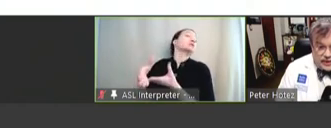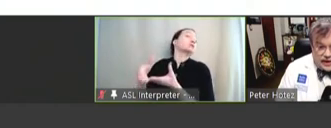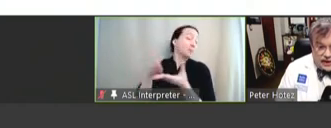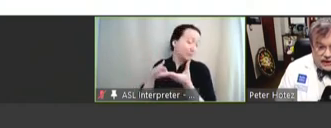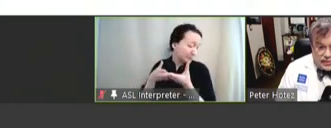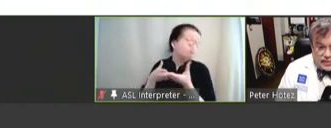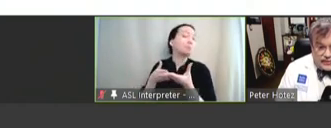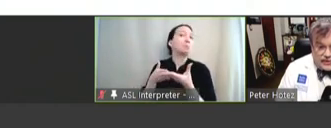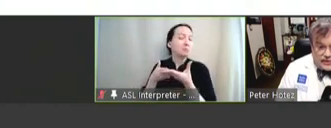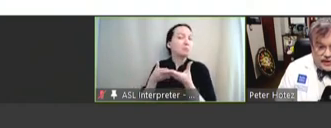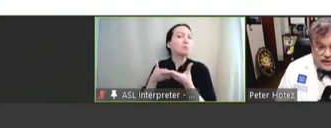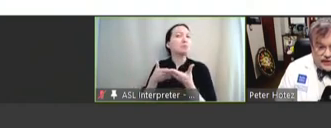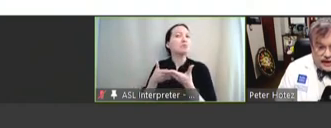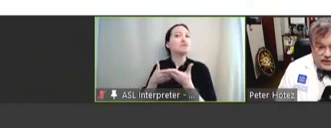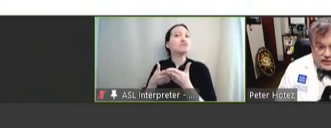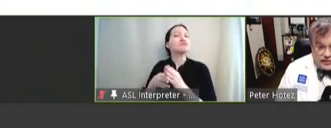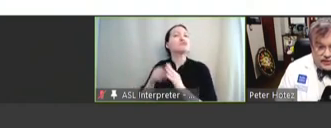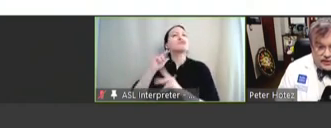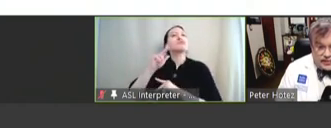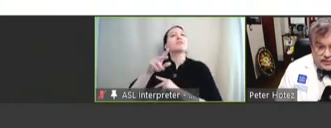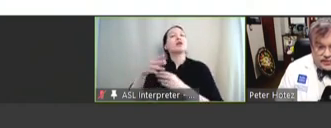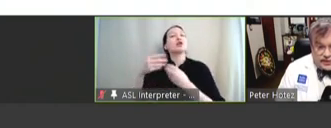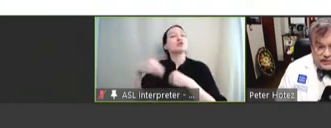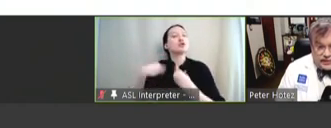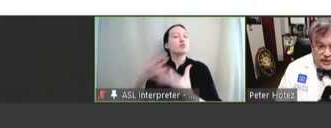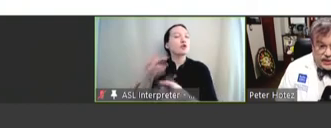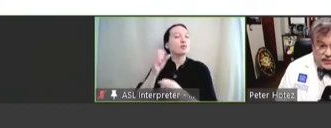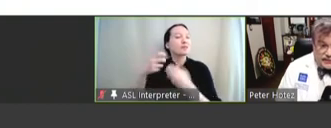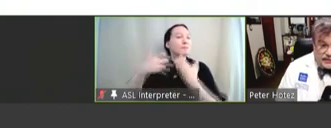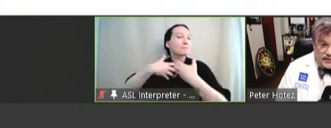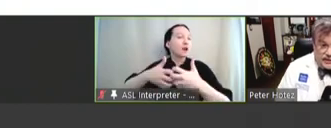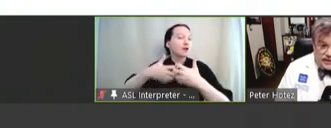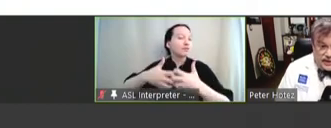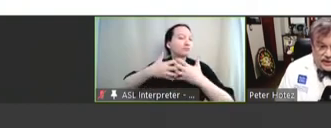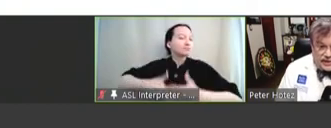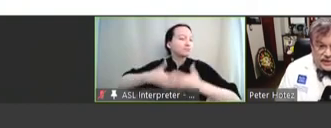in-kind support for manufacturing, which has been really, really helpful for us. Next slide.